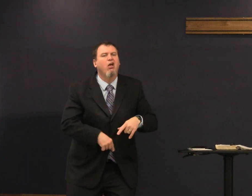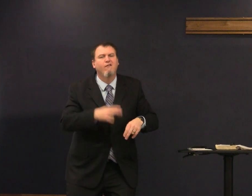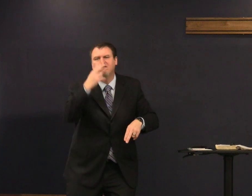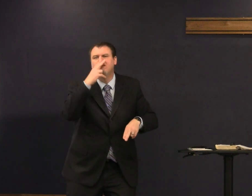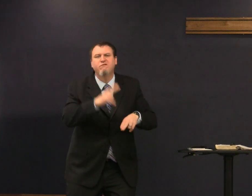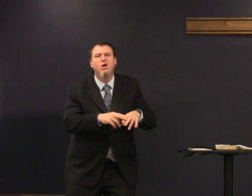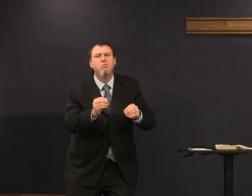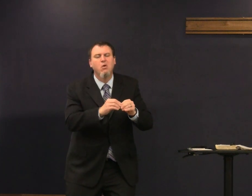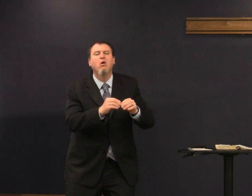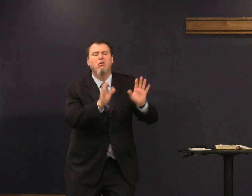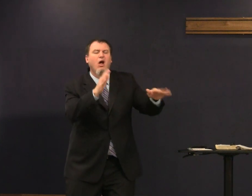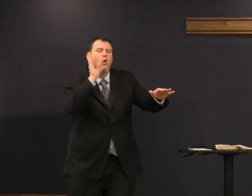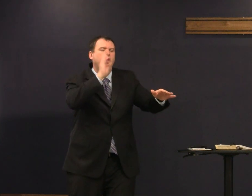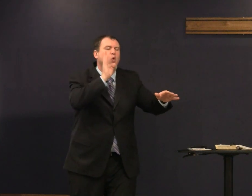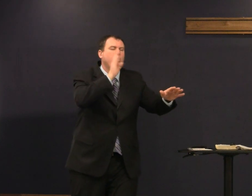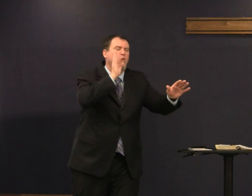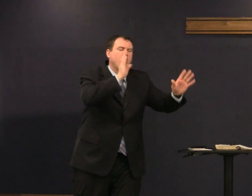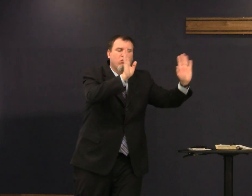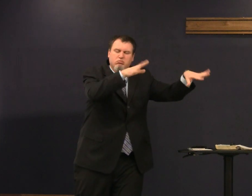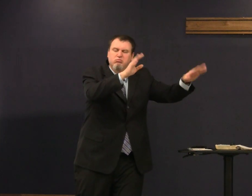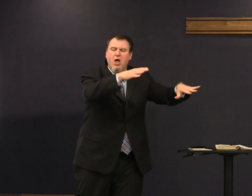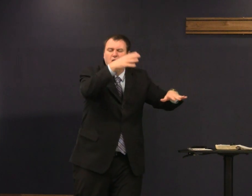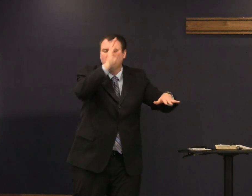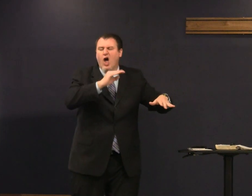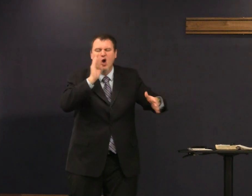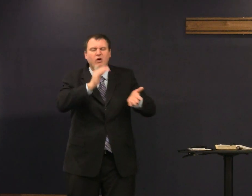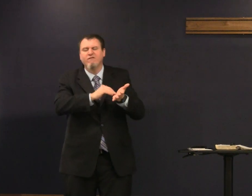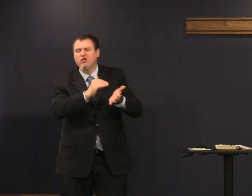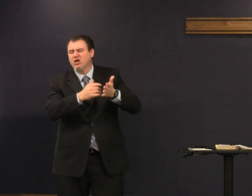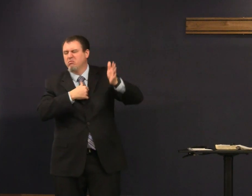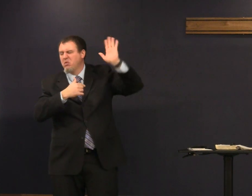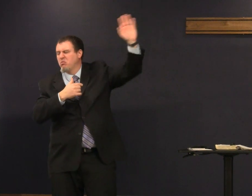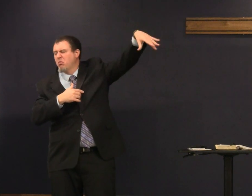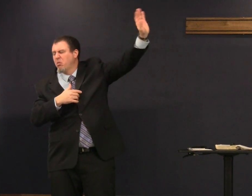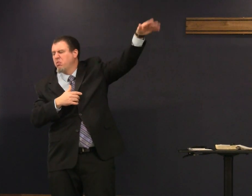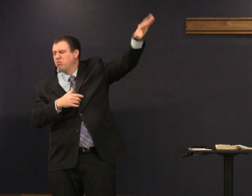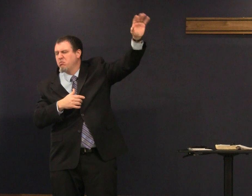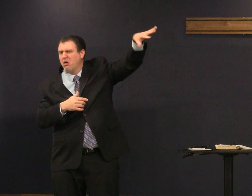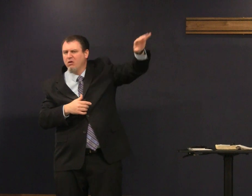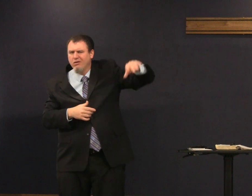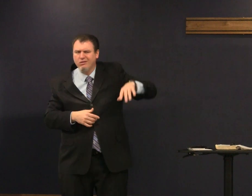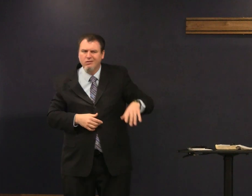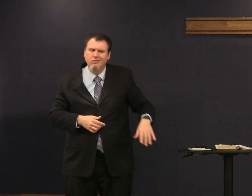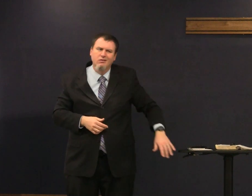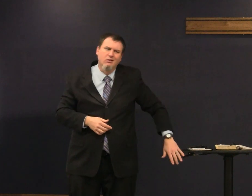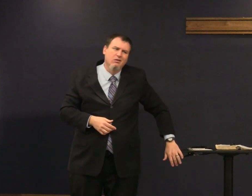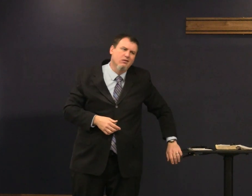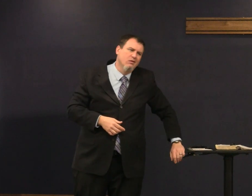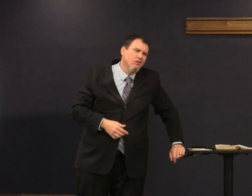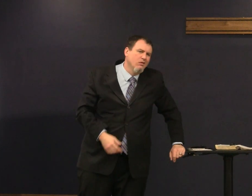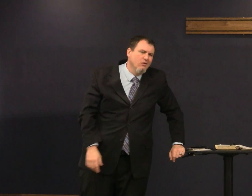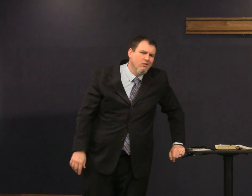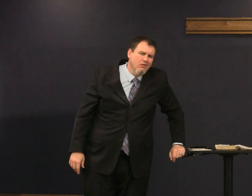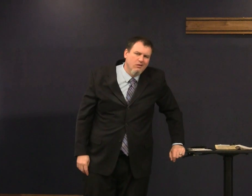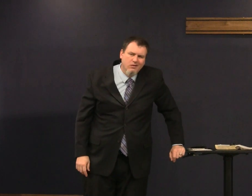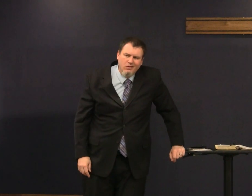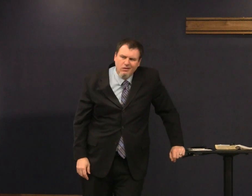I'll go to church when I'm old and I can't have fun anymore I know God will forgive me